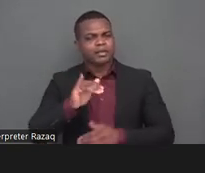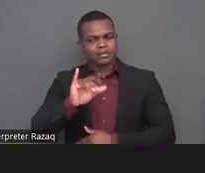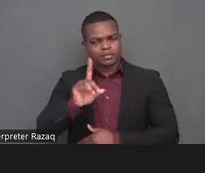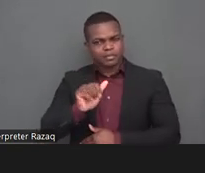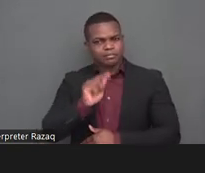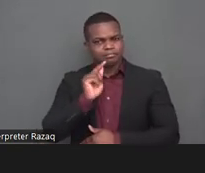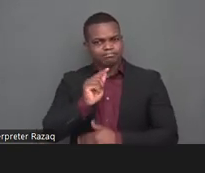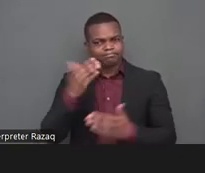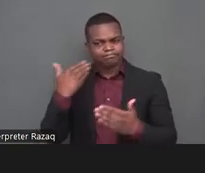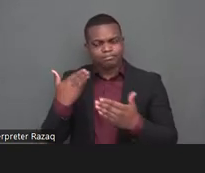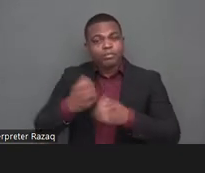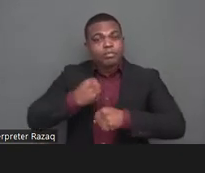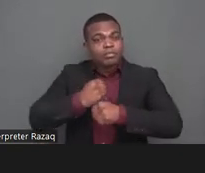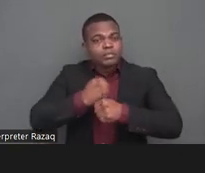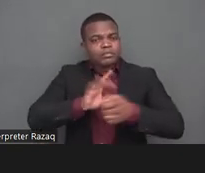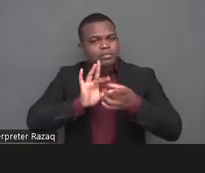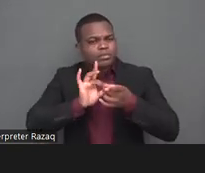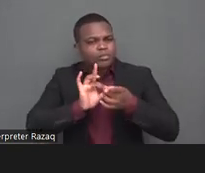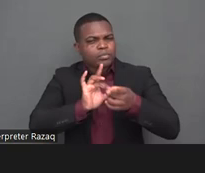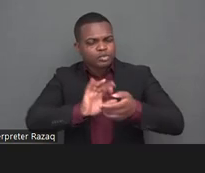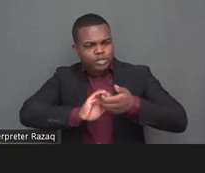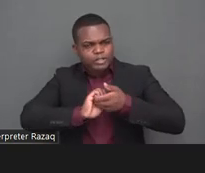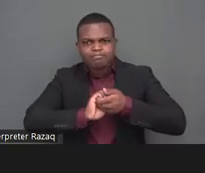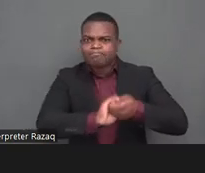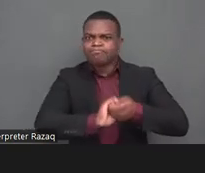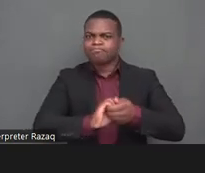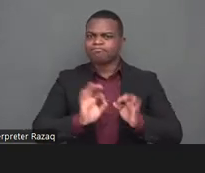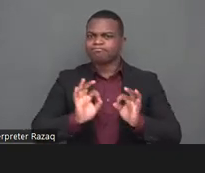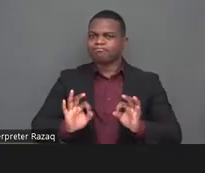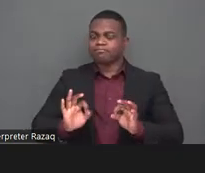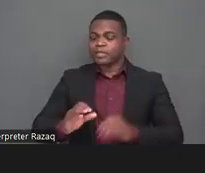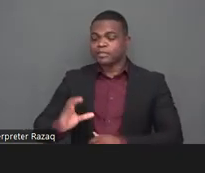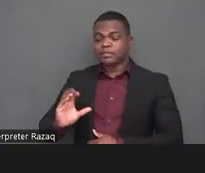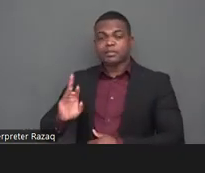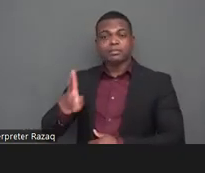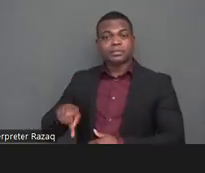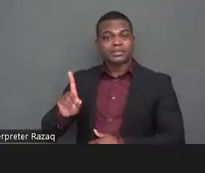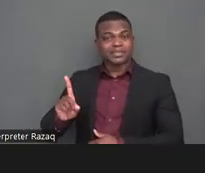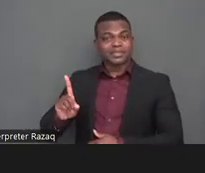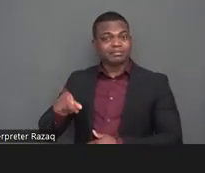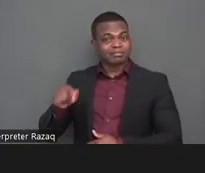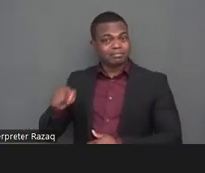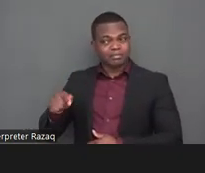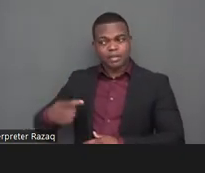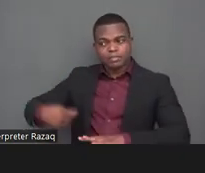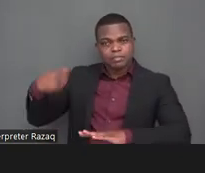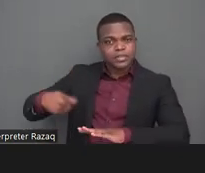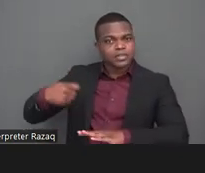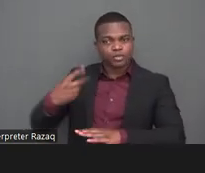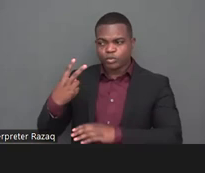to the crpd your inside contribution and efforts are highly valued we hope the